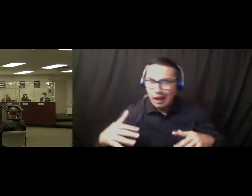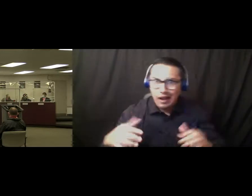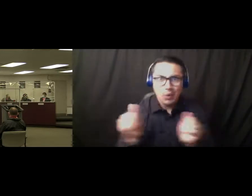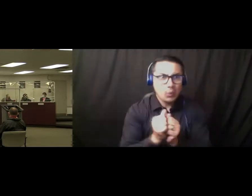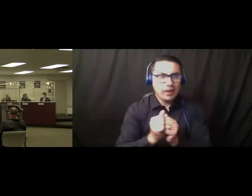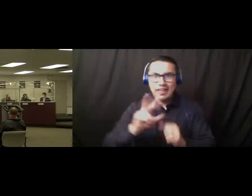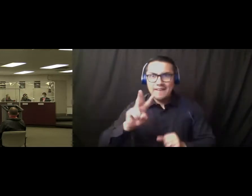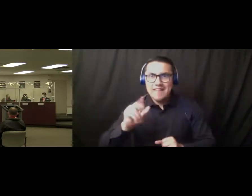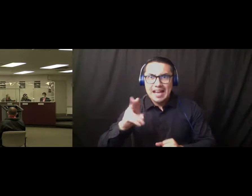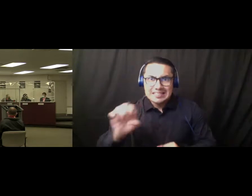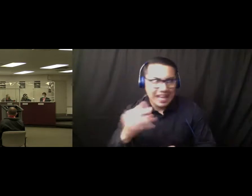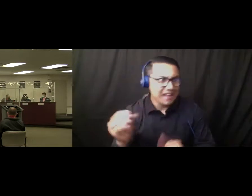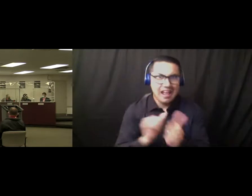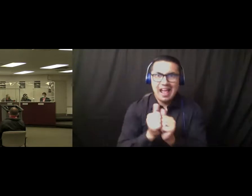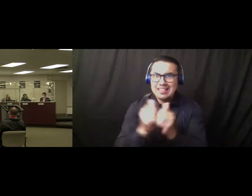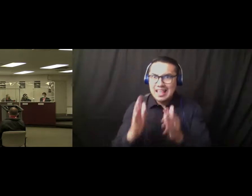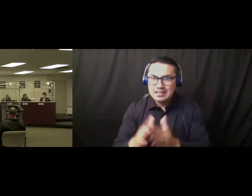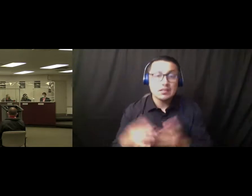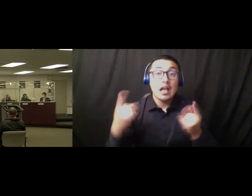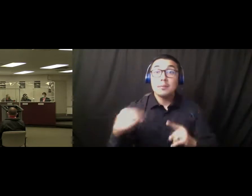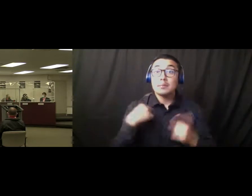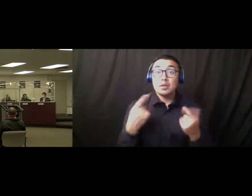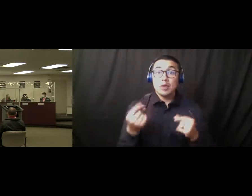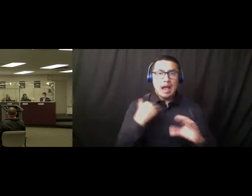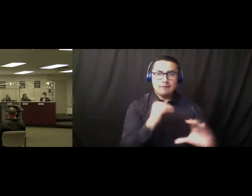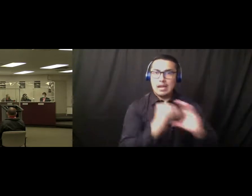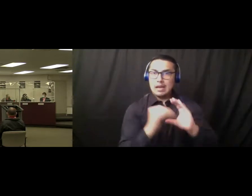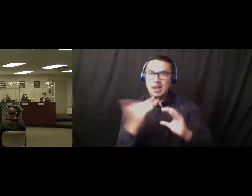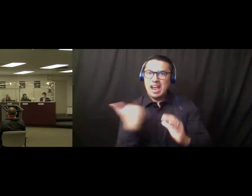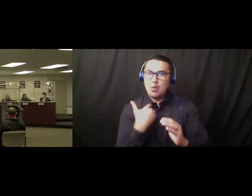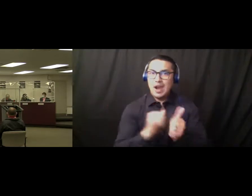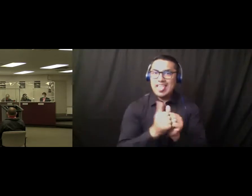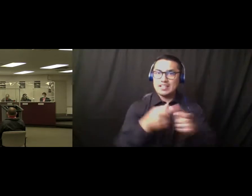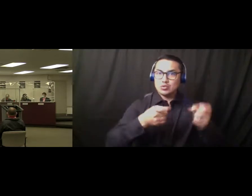So I've been emailing the Athletic Director and trying to talk to some administrators